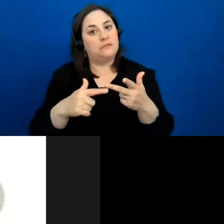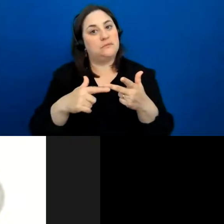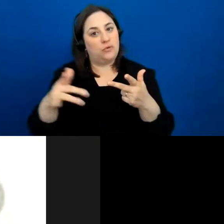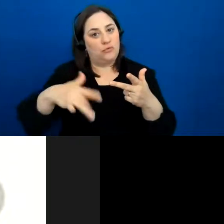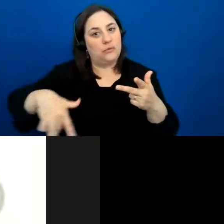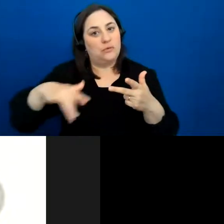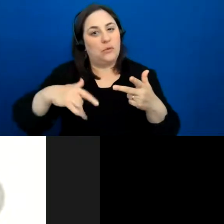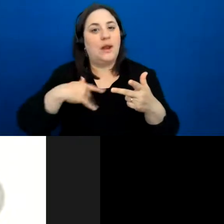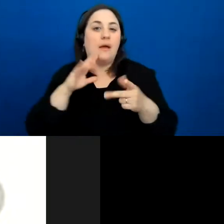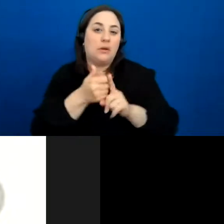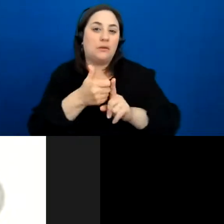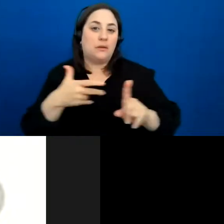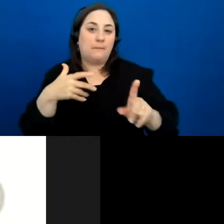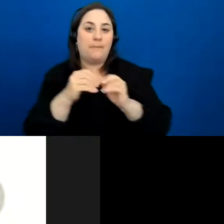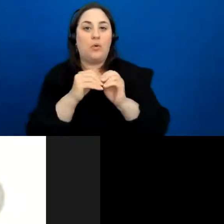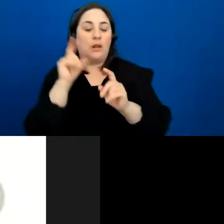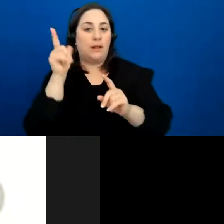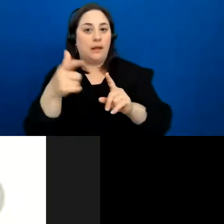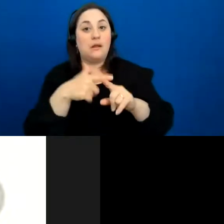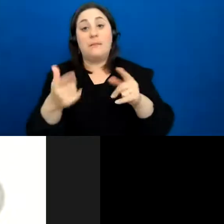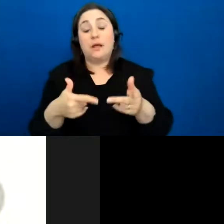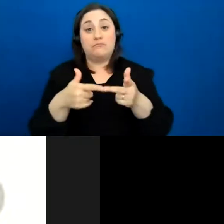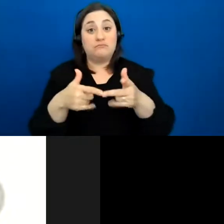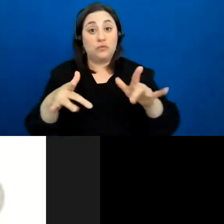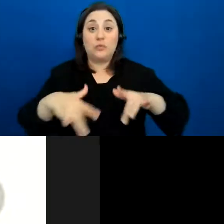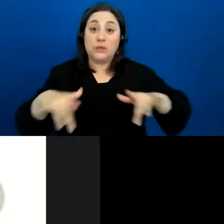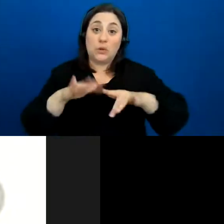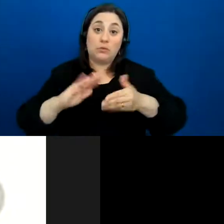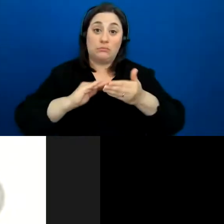later but just always having a recording at your community meetings or anything.